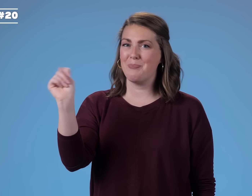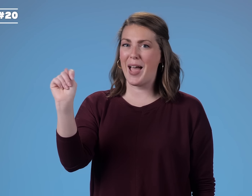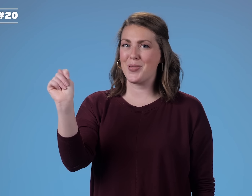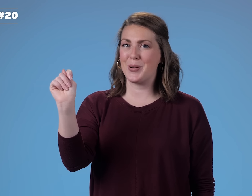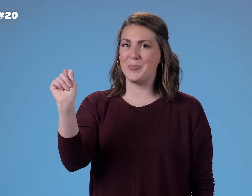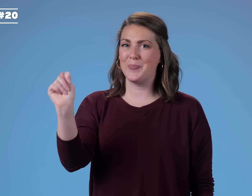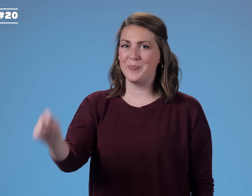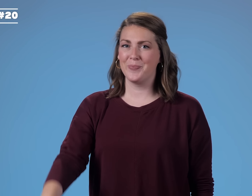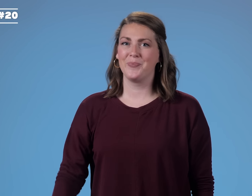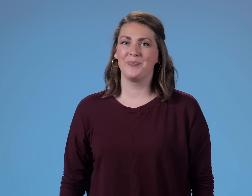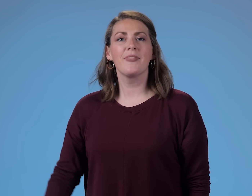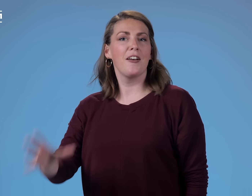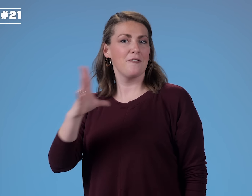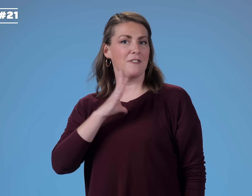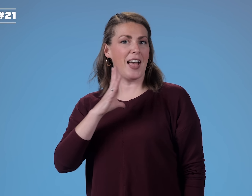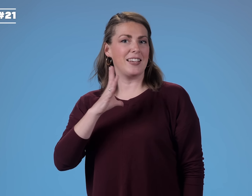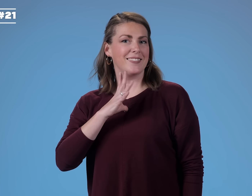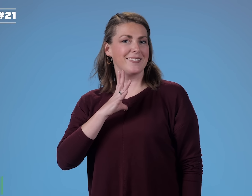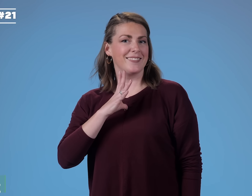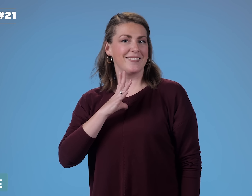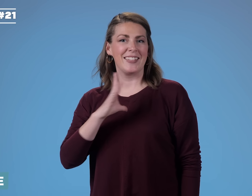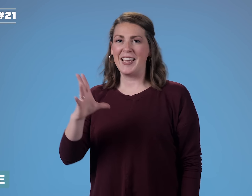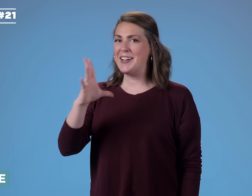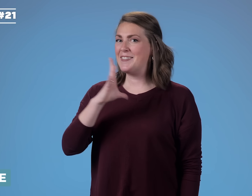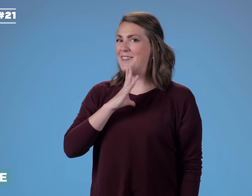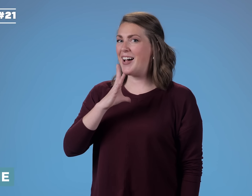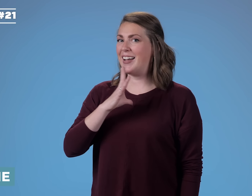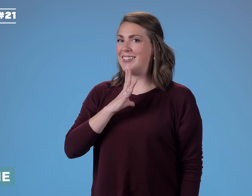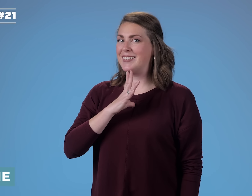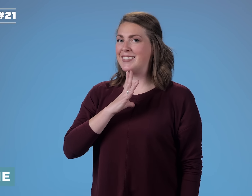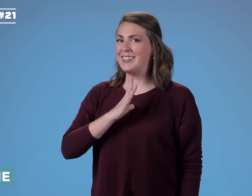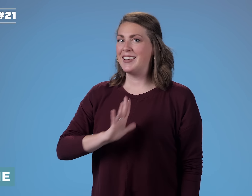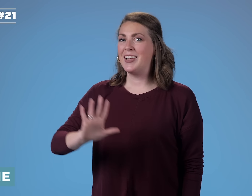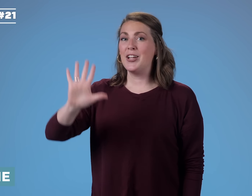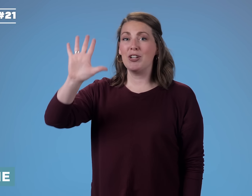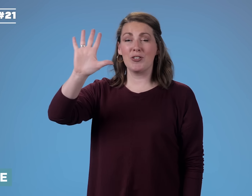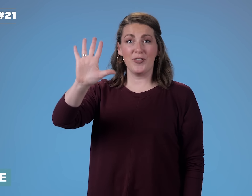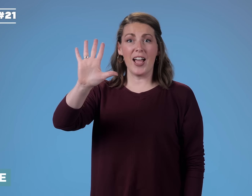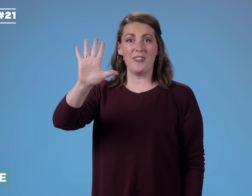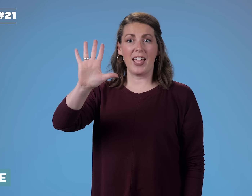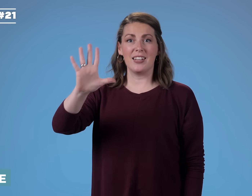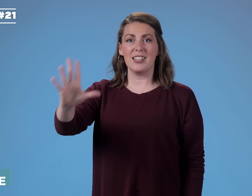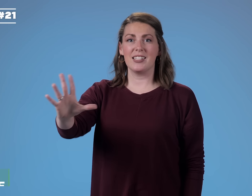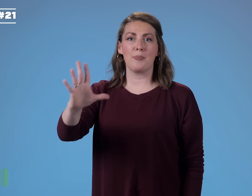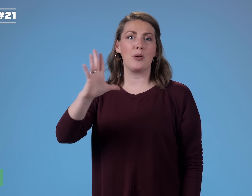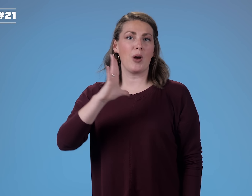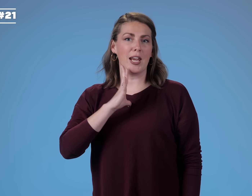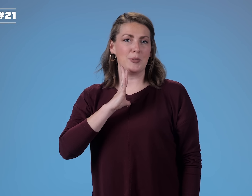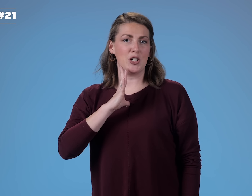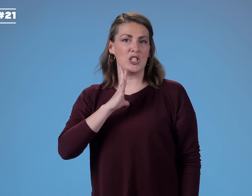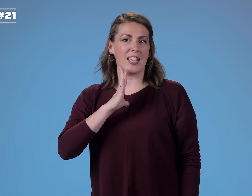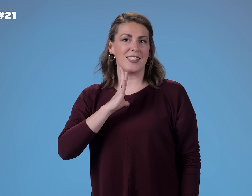BATHROOM FINE FINE Your five hand is coming right up to your chest.